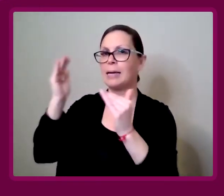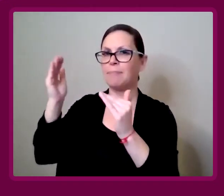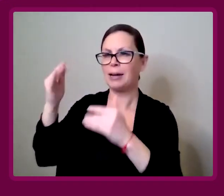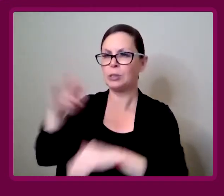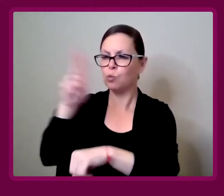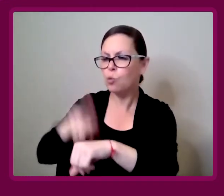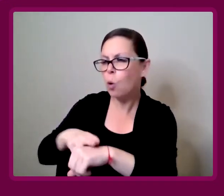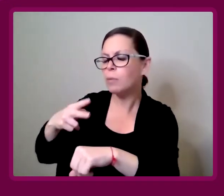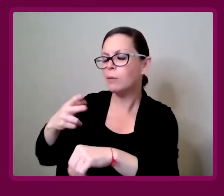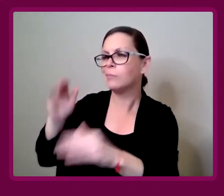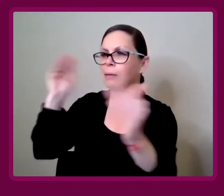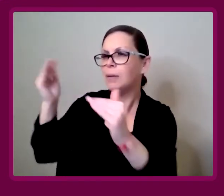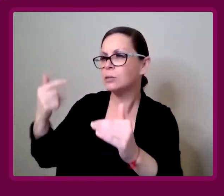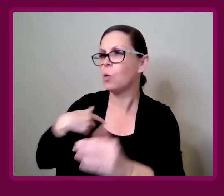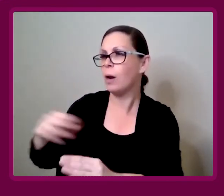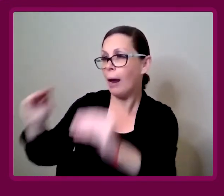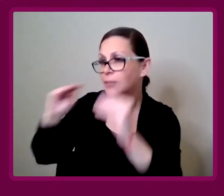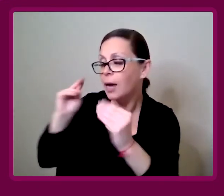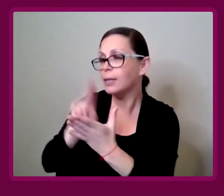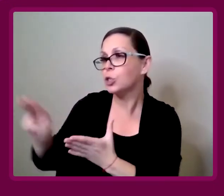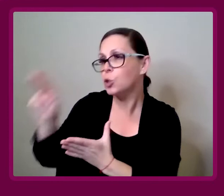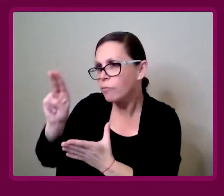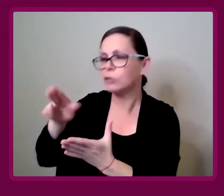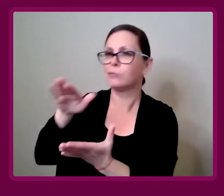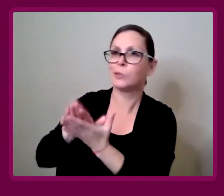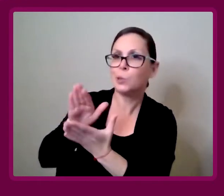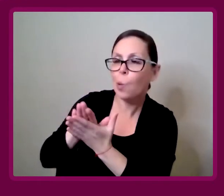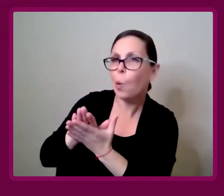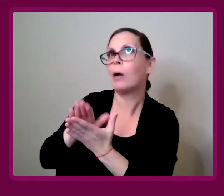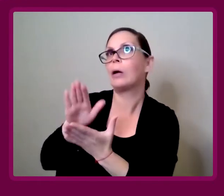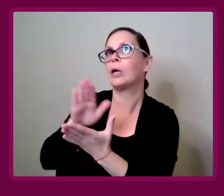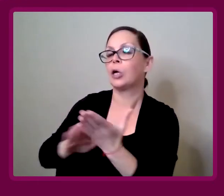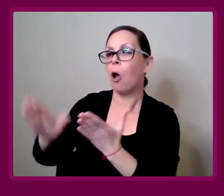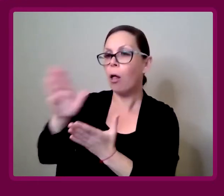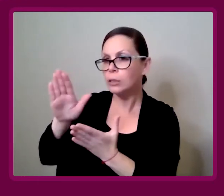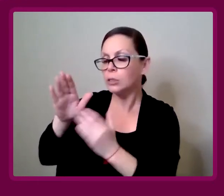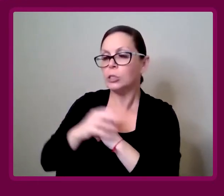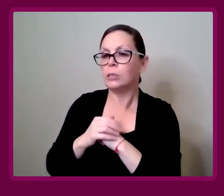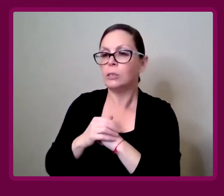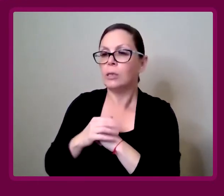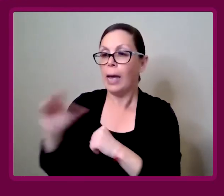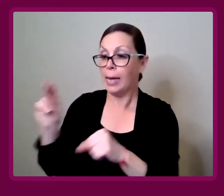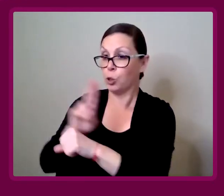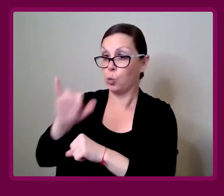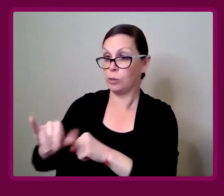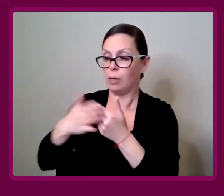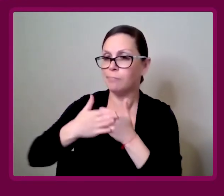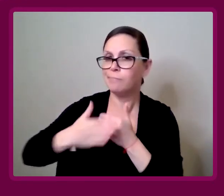taught at university or at school, or college."